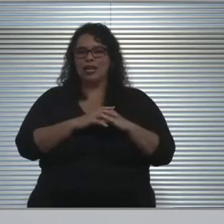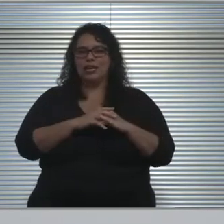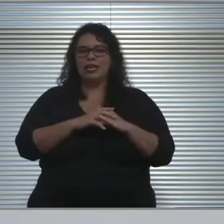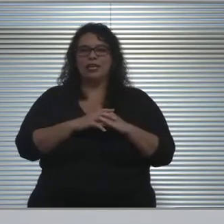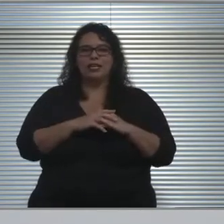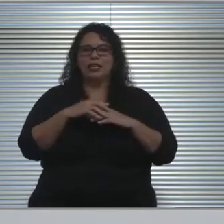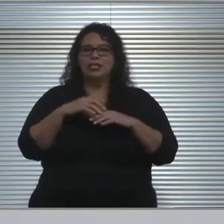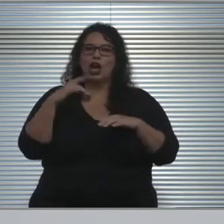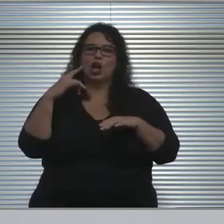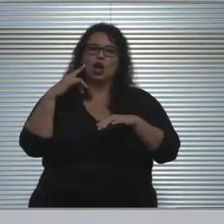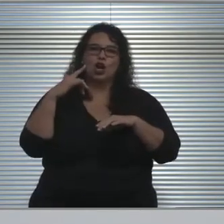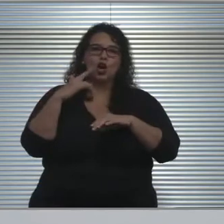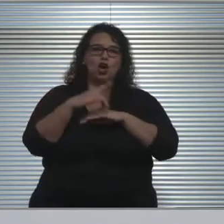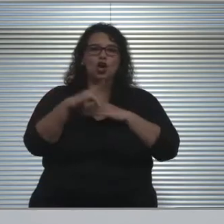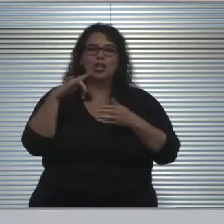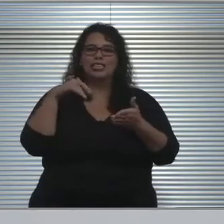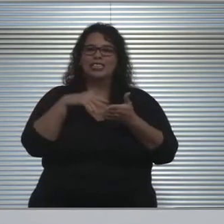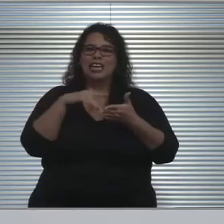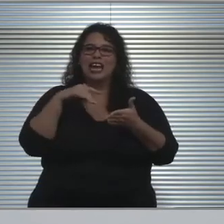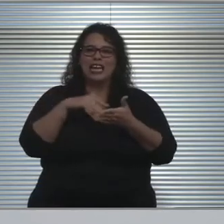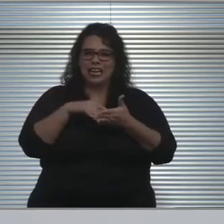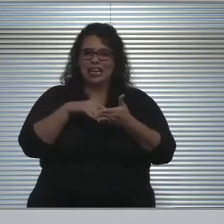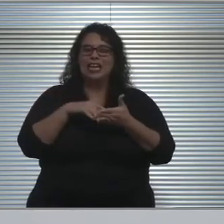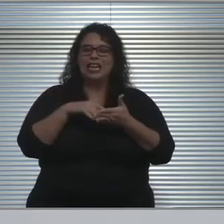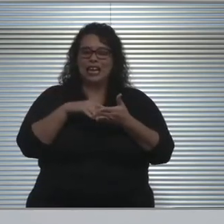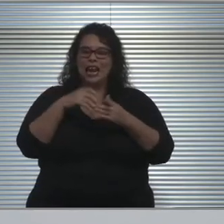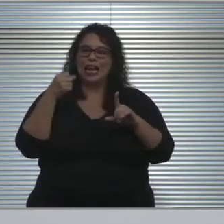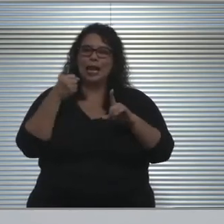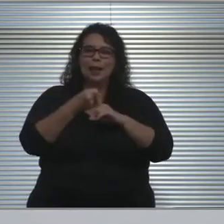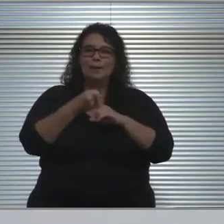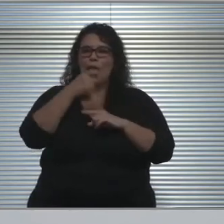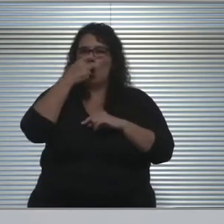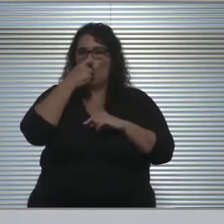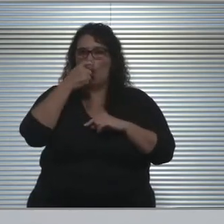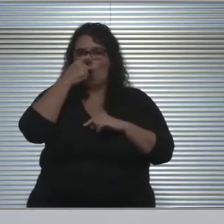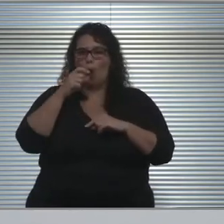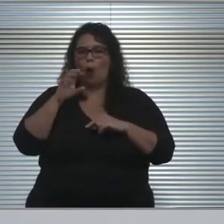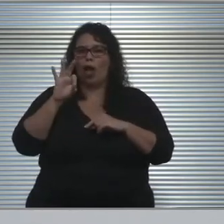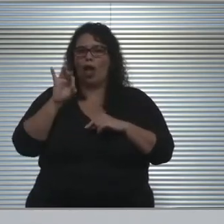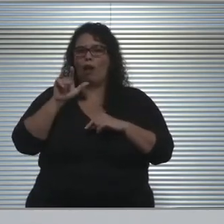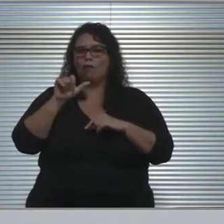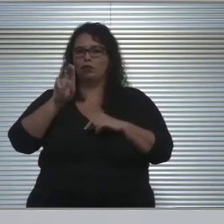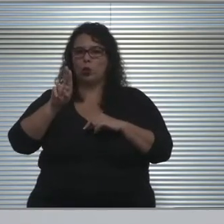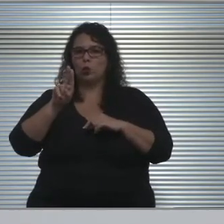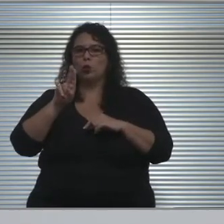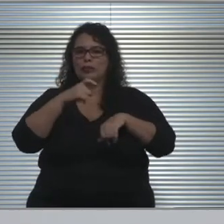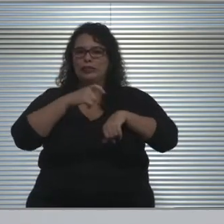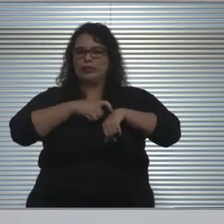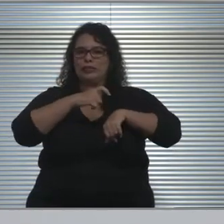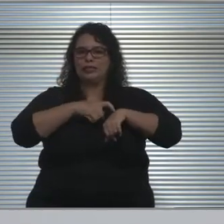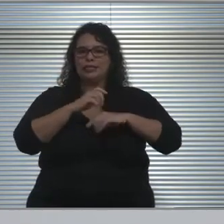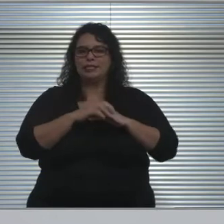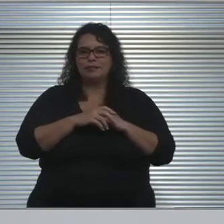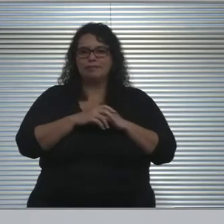and consideration around the impact of cold and flu season as it begins. And we haven't really begun that season yet